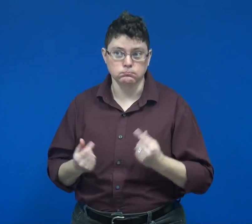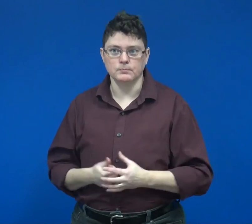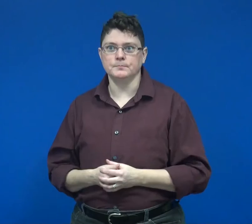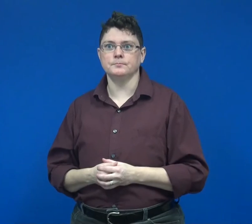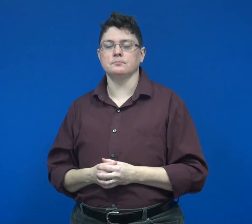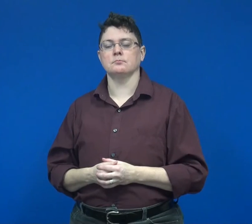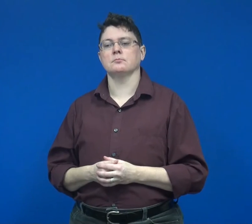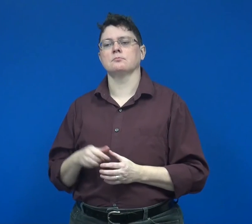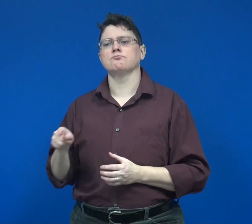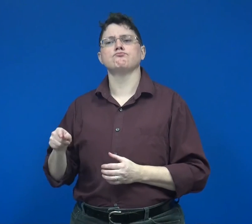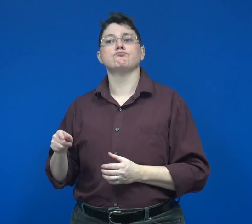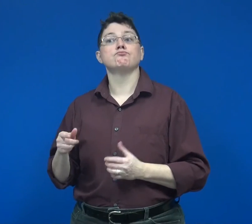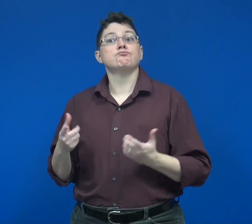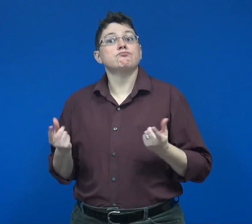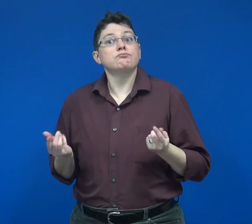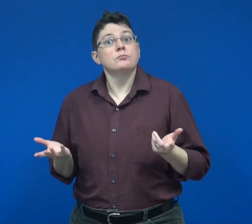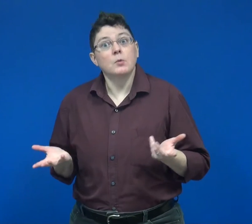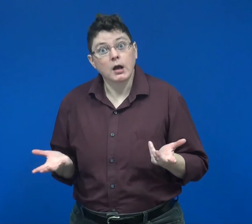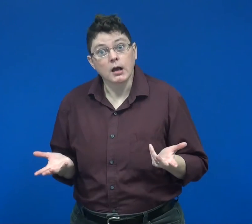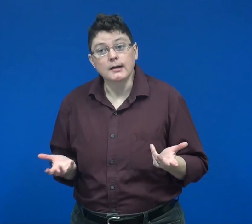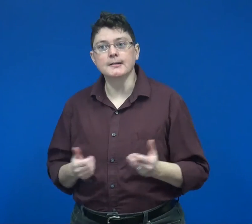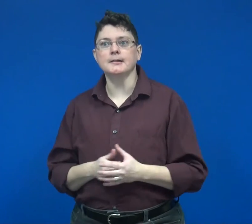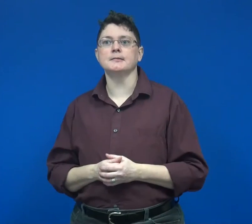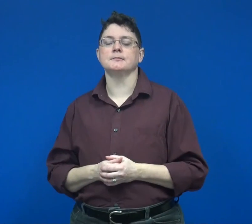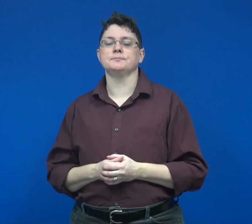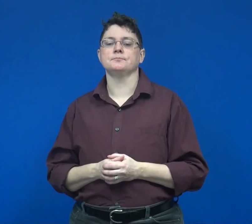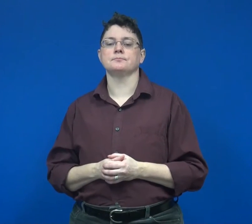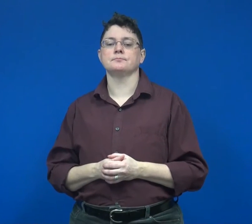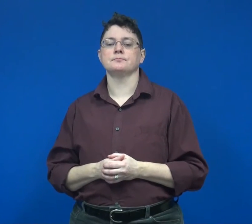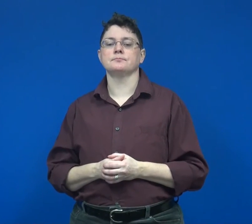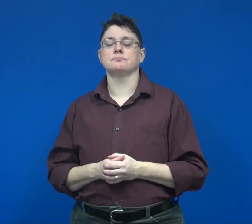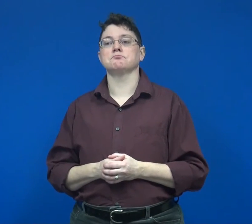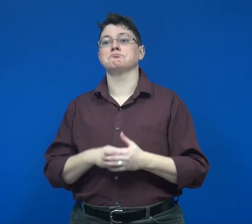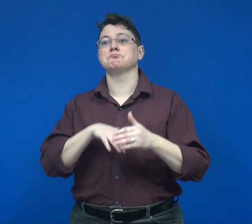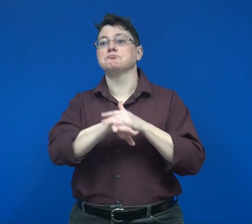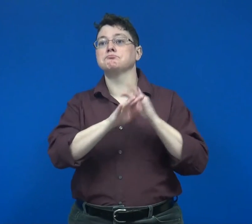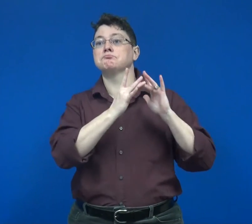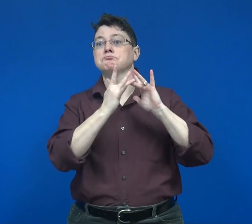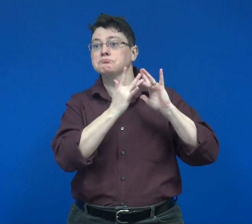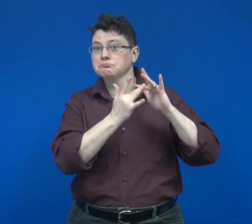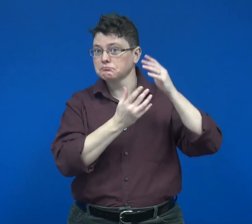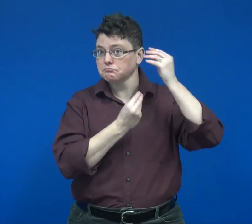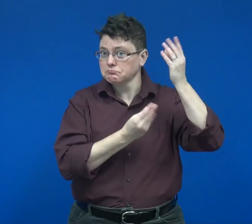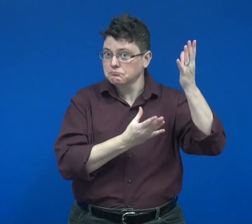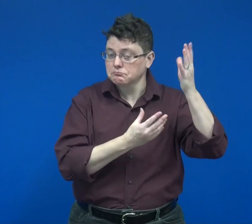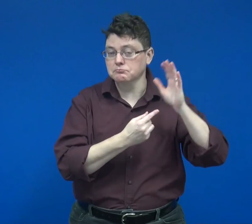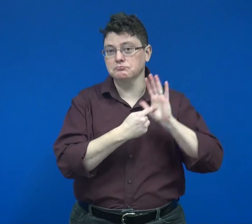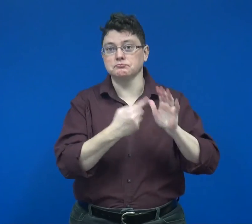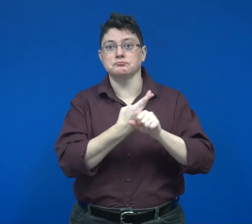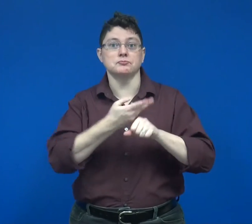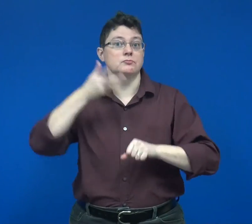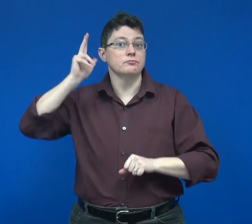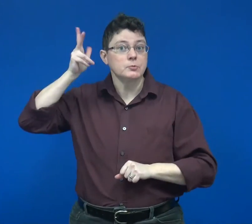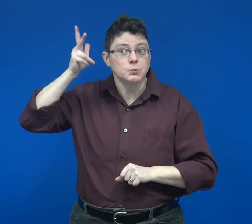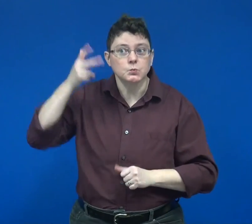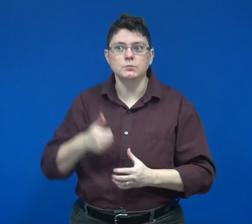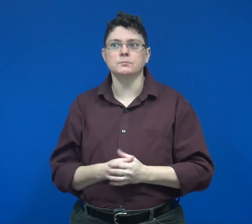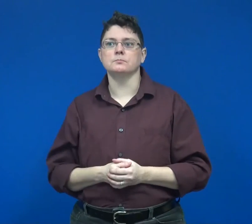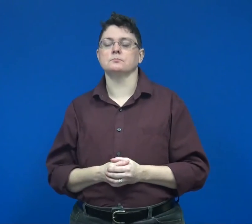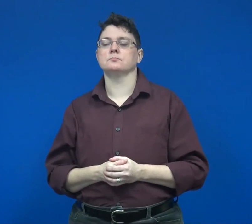This can be in the form of accessing online content in form of video